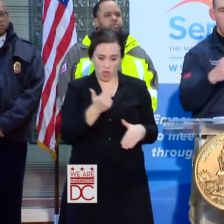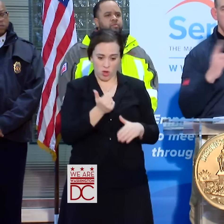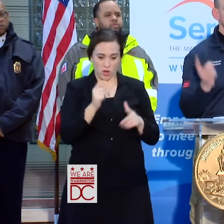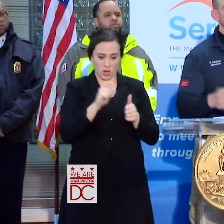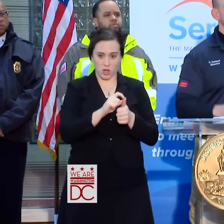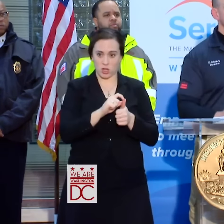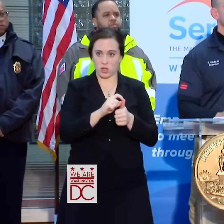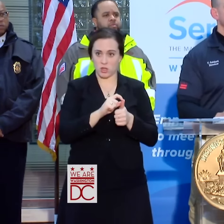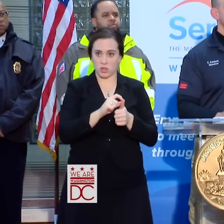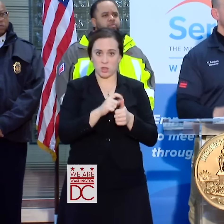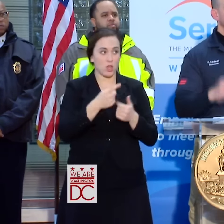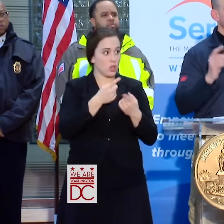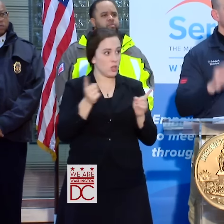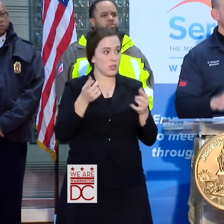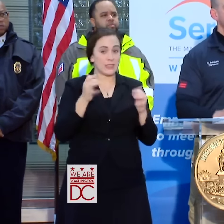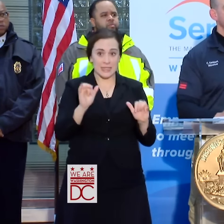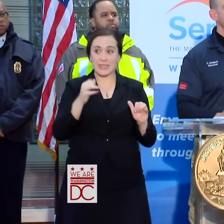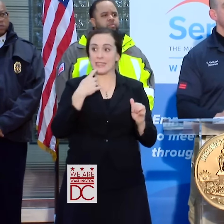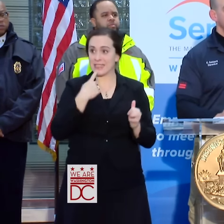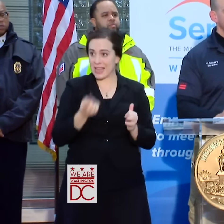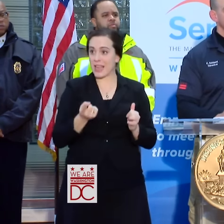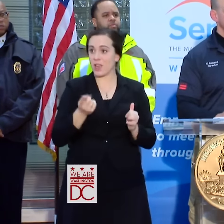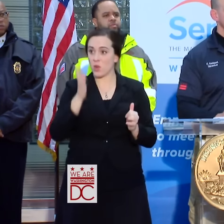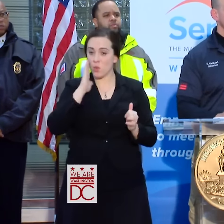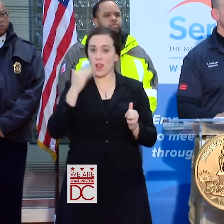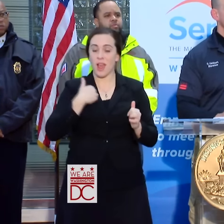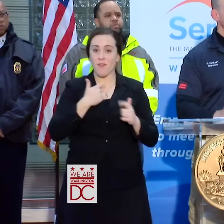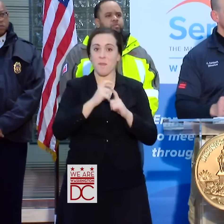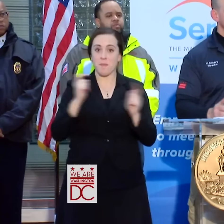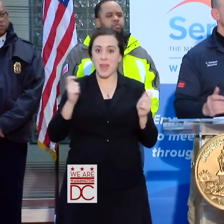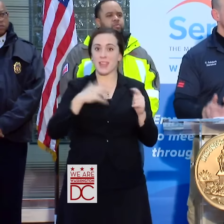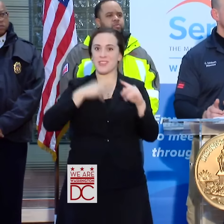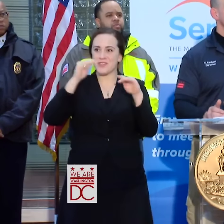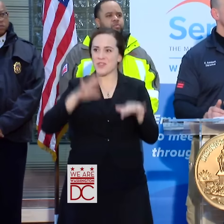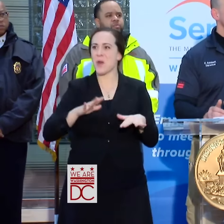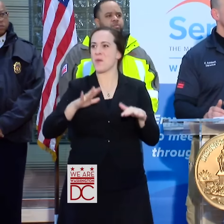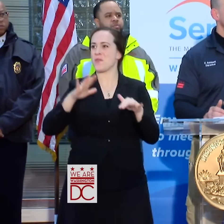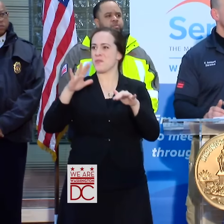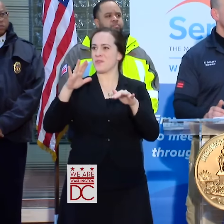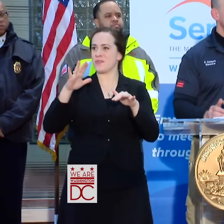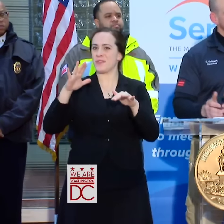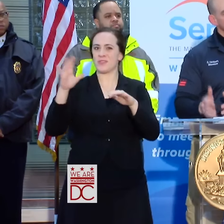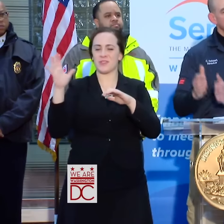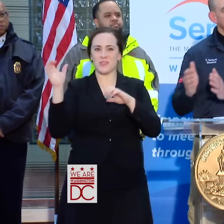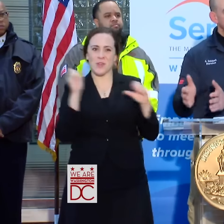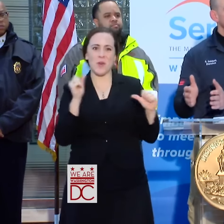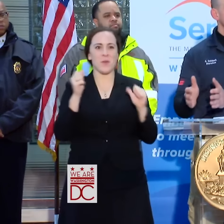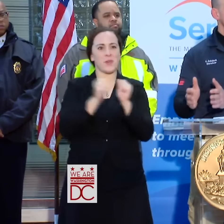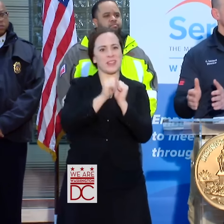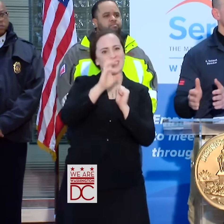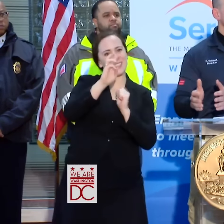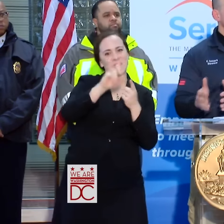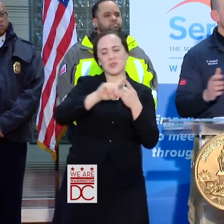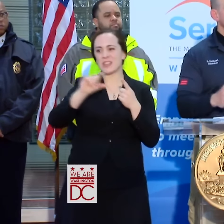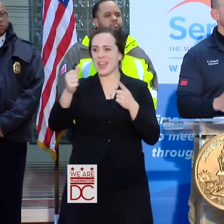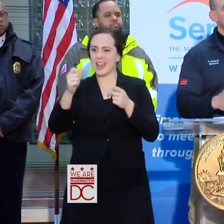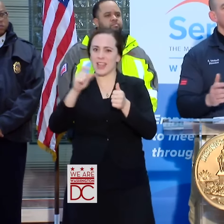ALL STILL BE STANDING HERE SAYING WE'RE GOING TO HAVE A BIG SNOWSTORM WITH 6 TO 10 INCHES. AND THAT'S WHAT WE HAVE GOT LEFT IN THIS STORM WITH ALREADY OVER